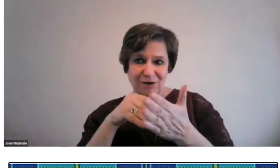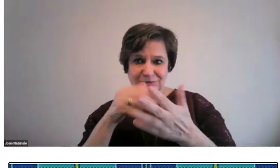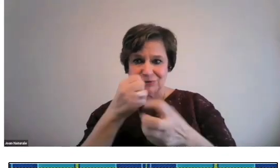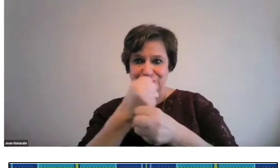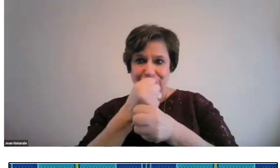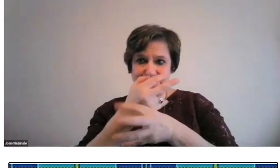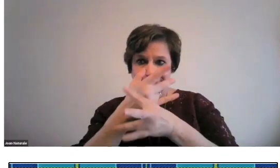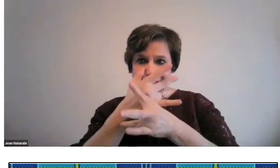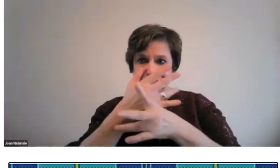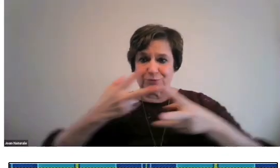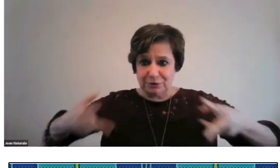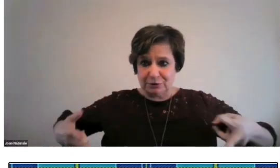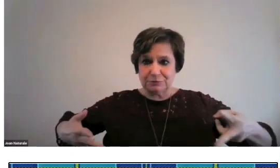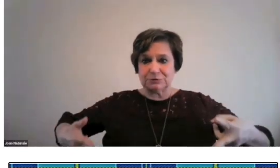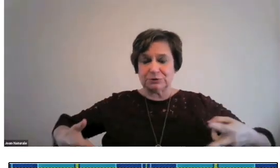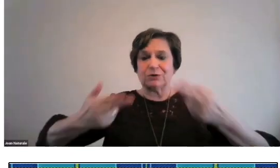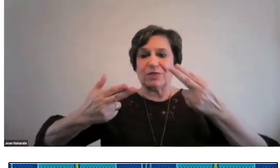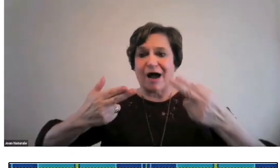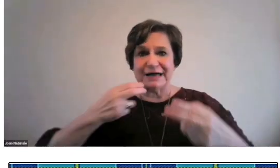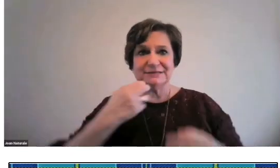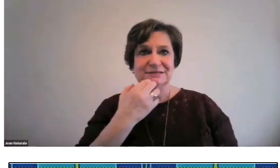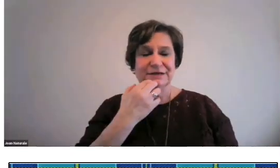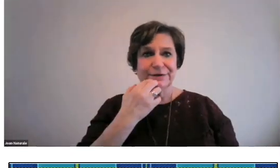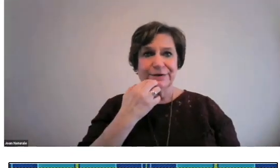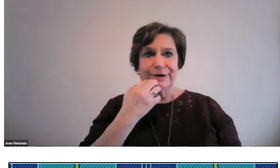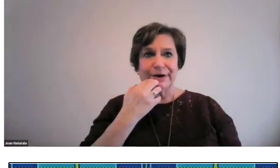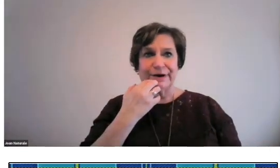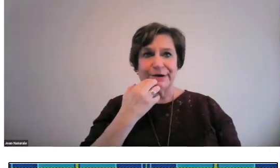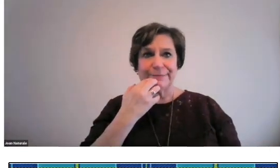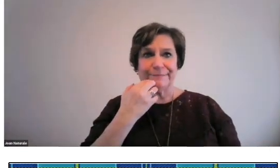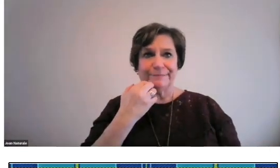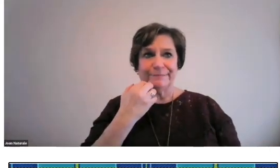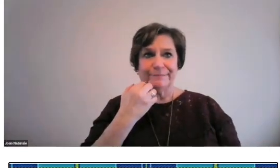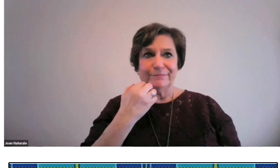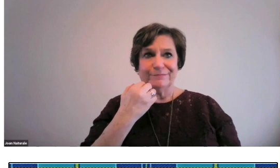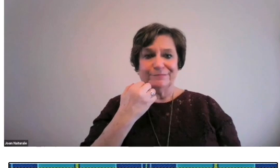17,000 deaf Germans were sterilized.